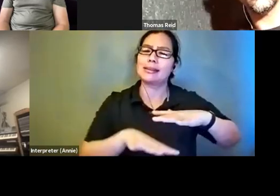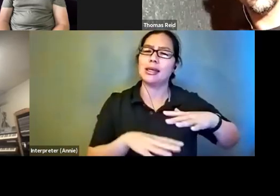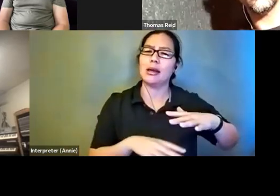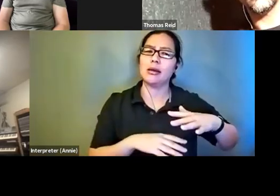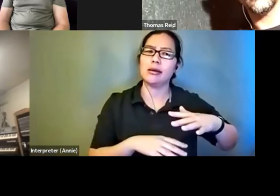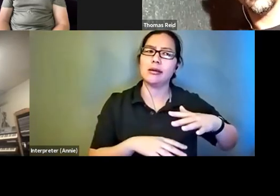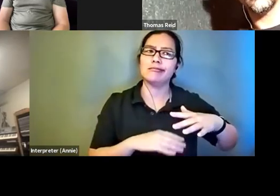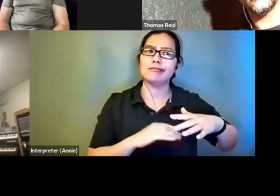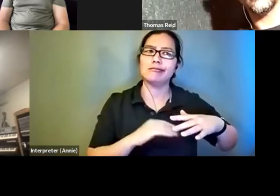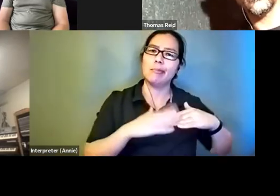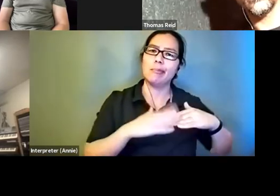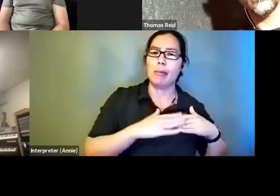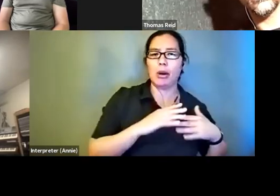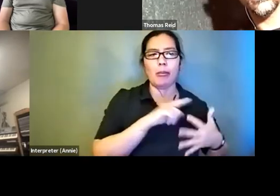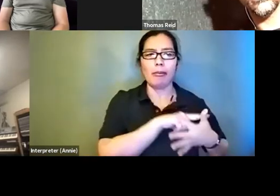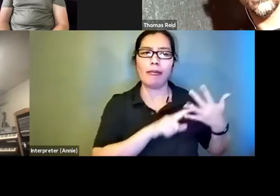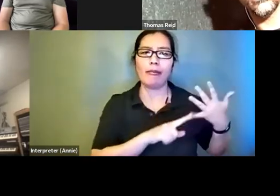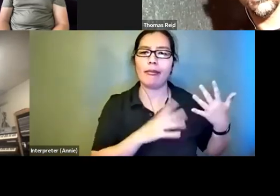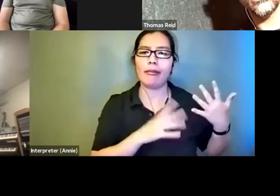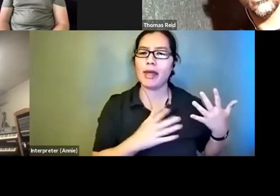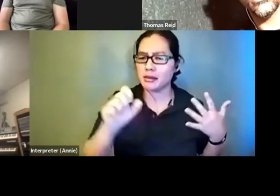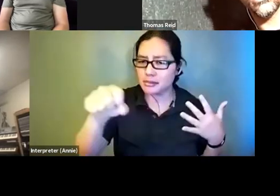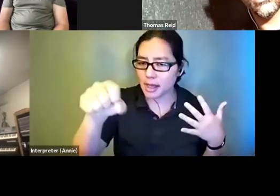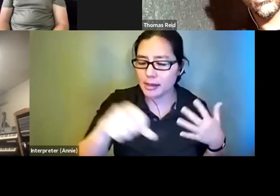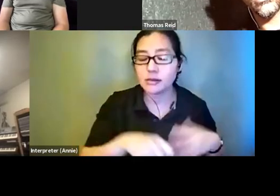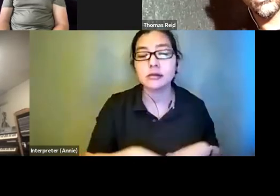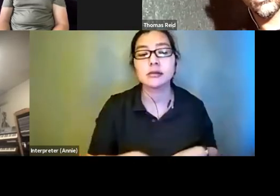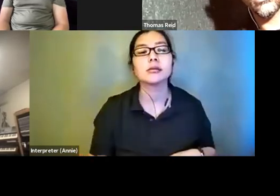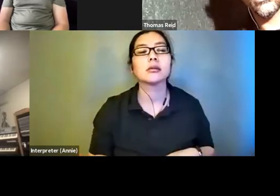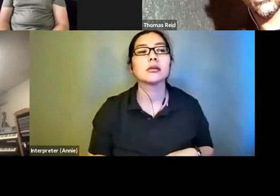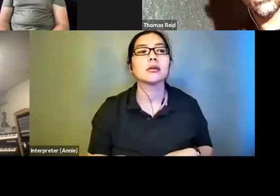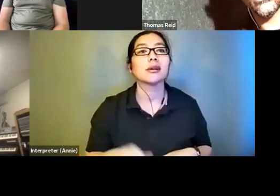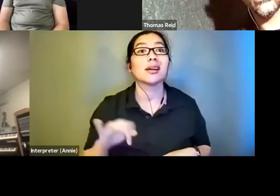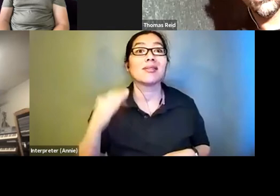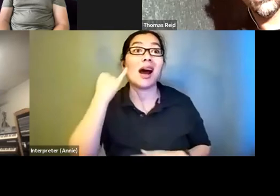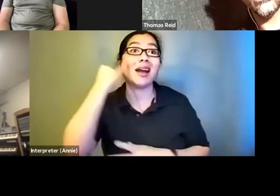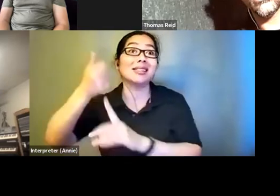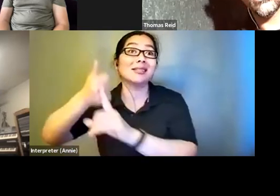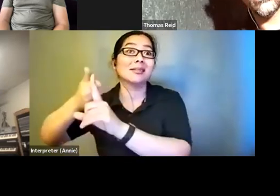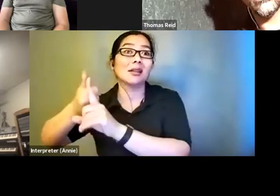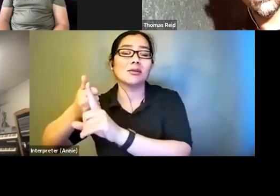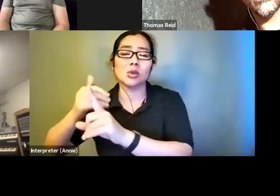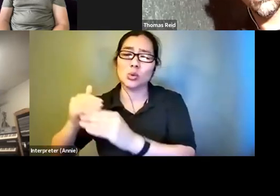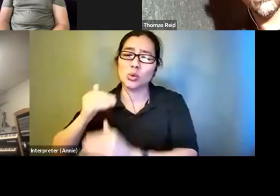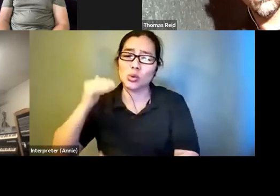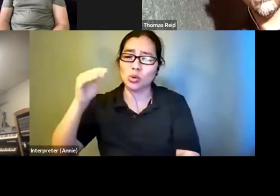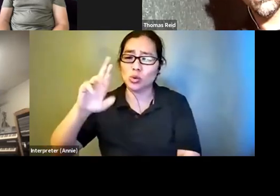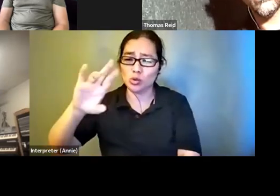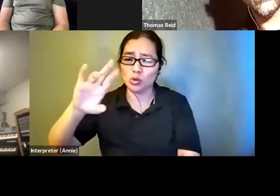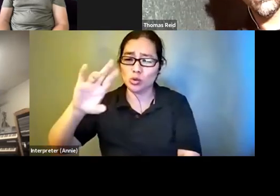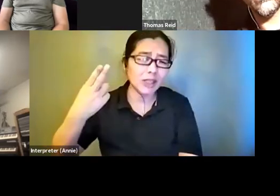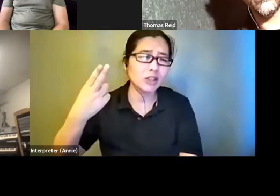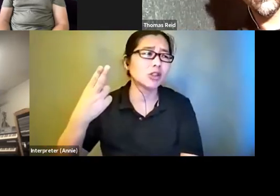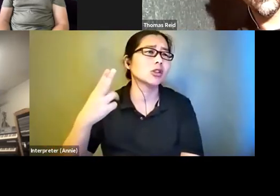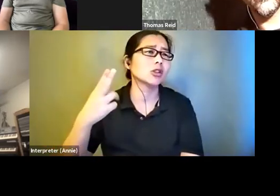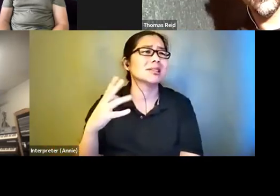If it's too rigid of an idea, then it doesn't necessarily lead for new innovations